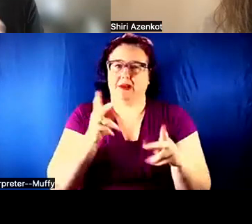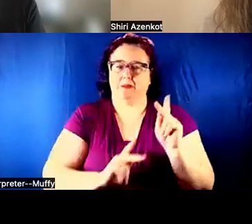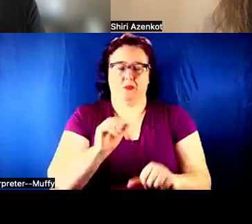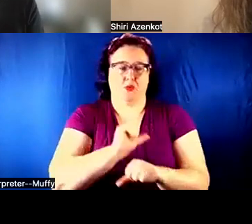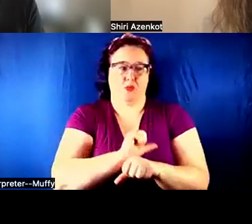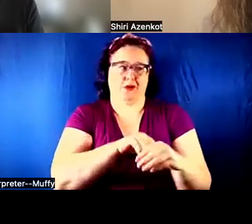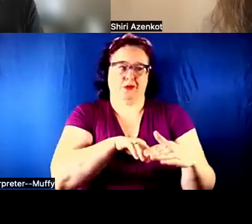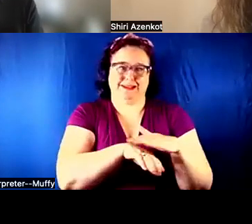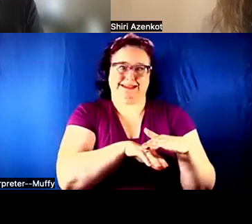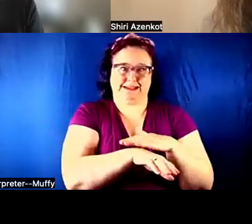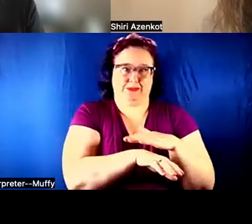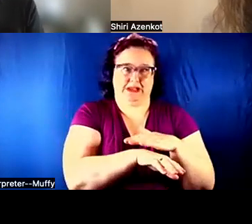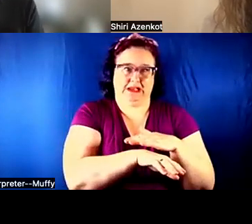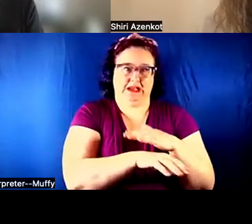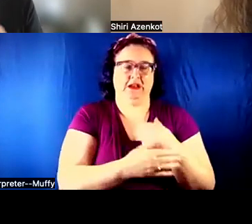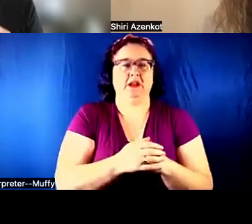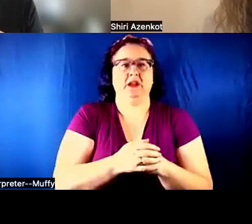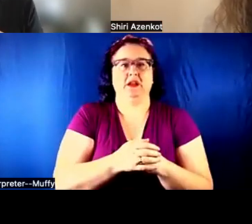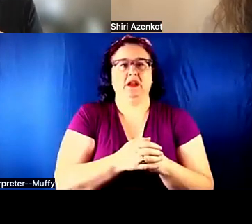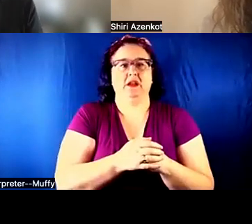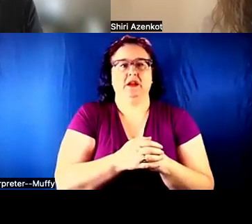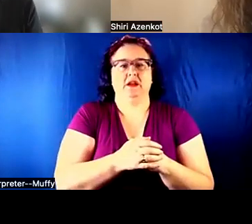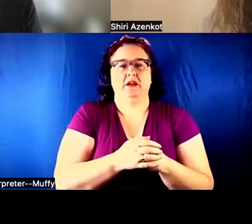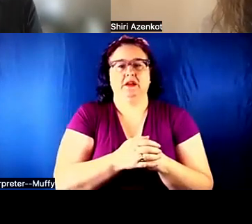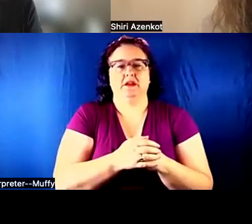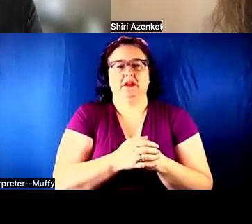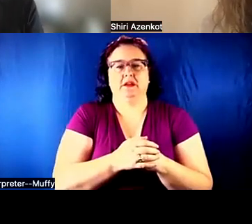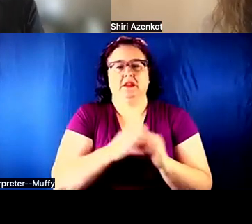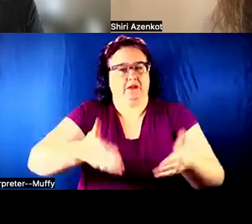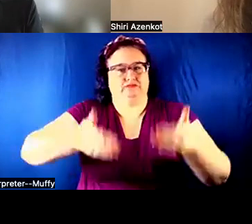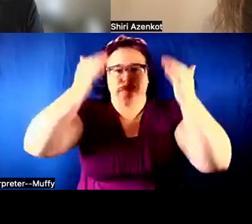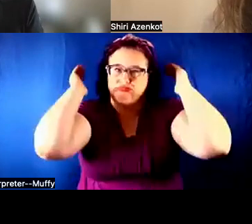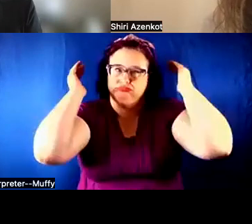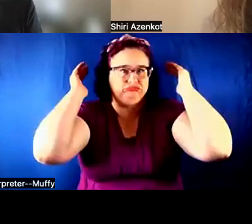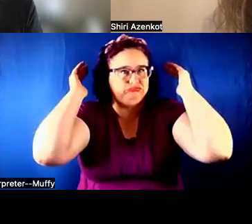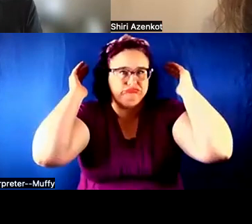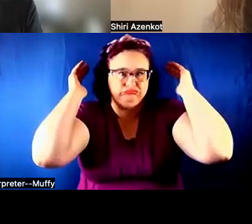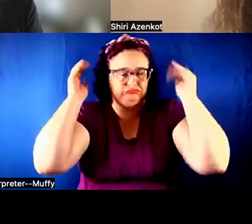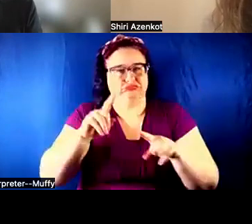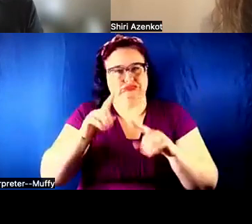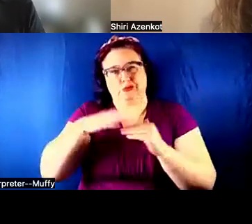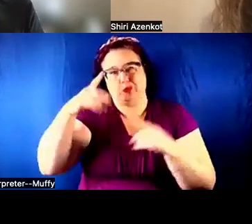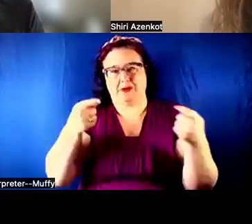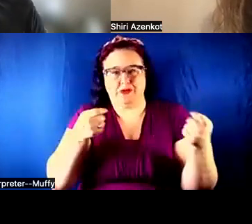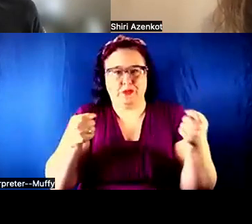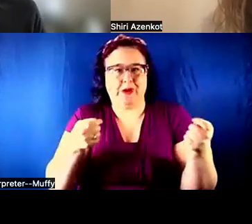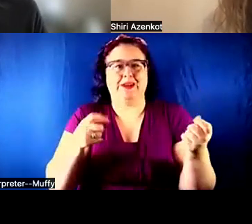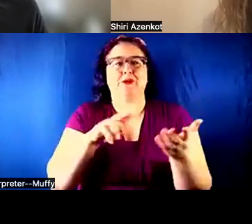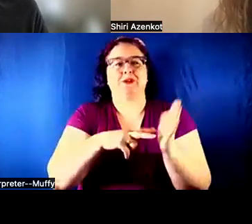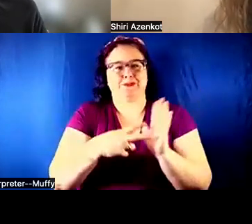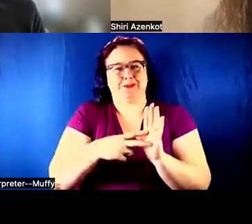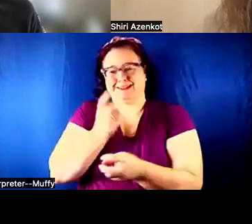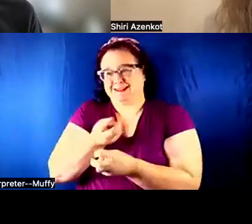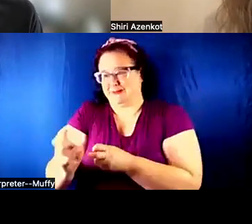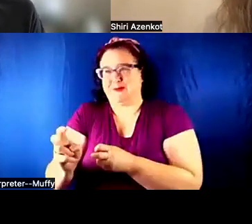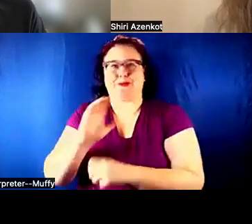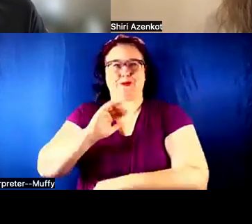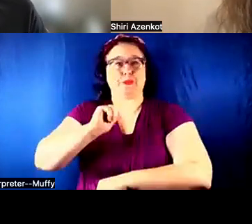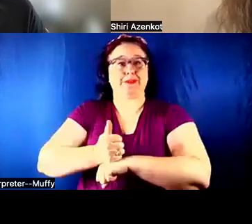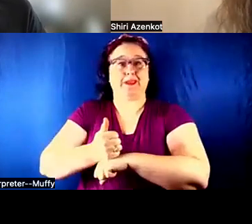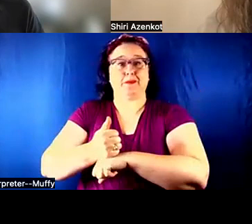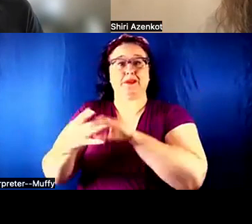THEY HAVE TOO MUCH TO HANDLE, RIGHT? IT'S HARDER TO ESTABLISH THIS COMMUNICATION, LIKE YOU SAID.